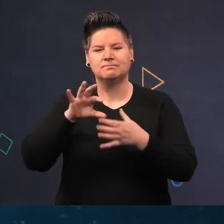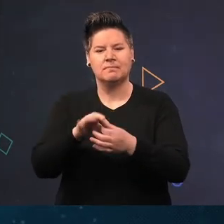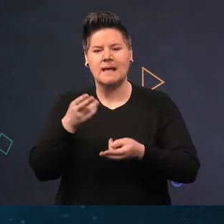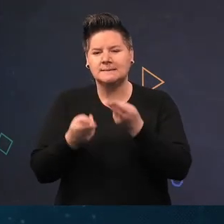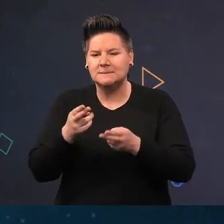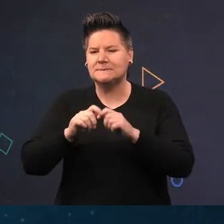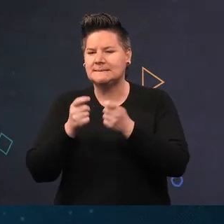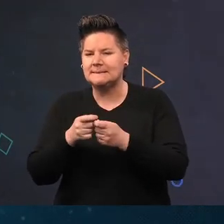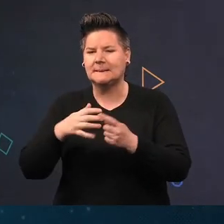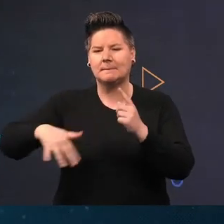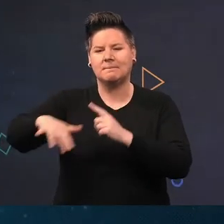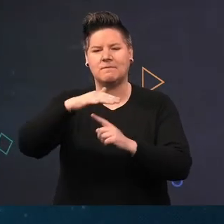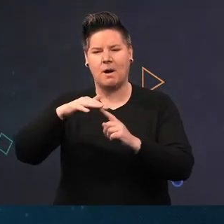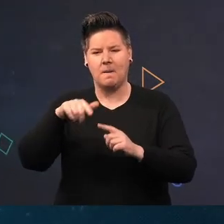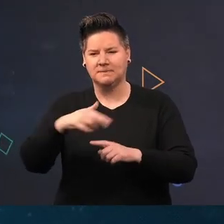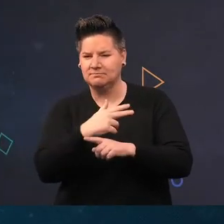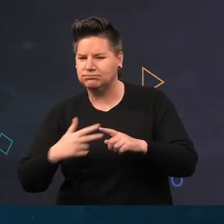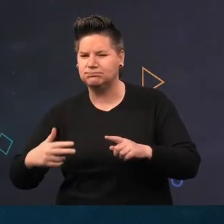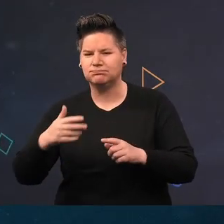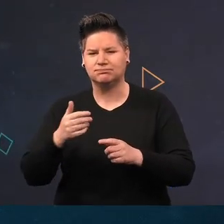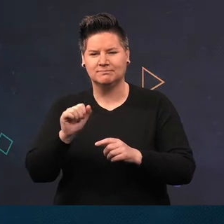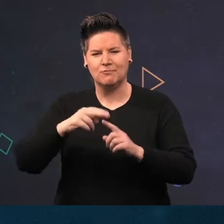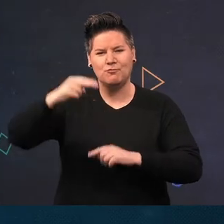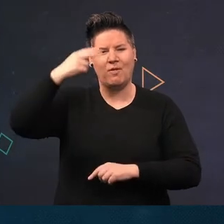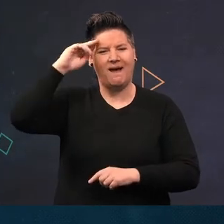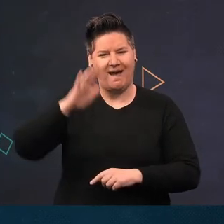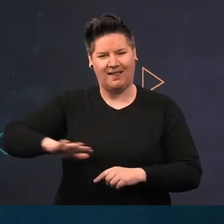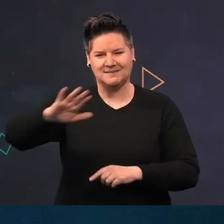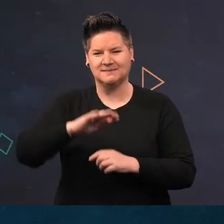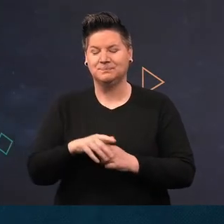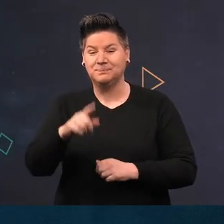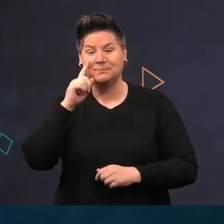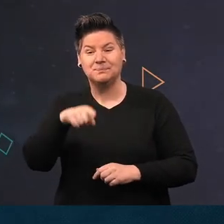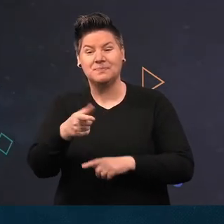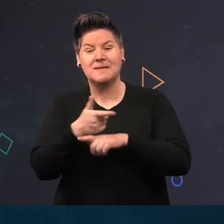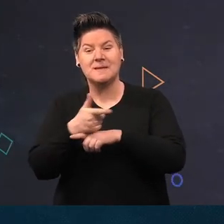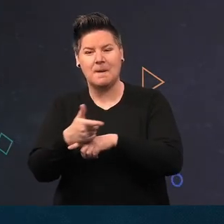that helps monitor the marine environment around Northern Ireland. Here you can see the cameras and